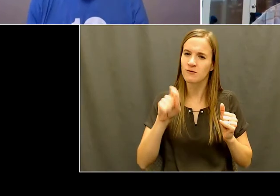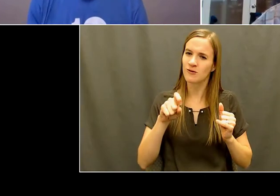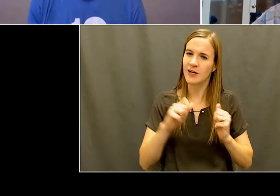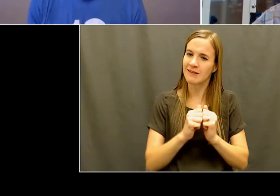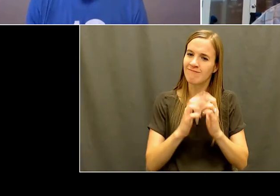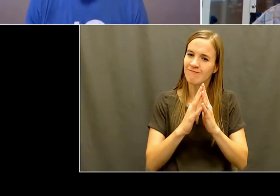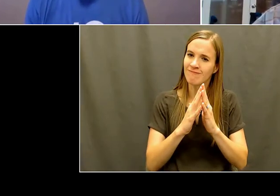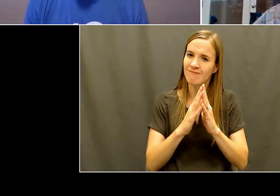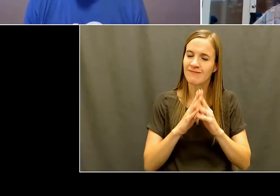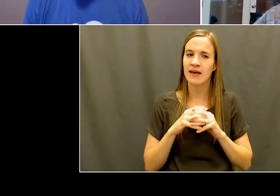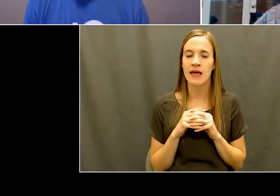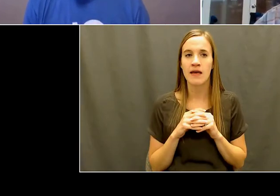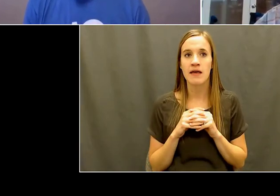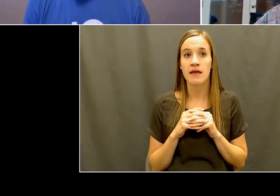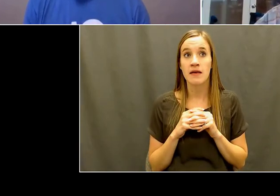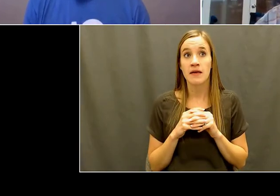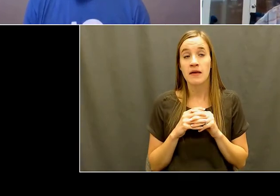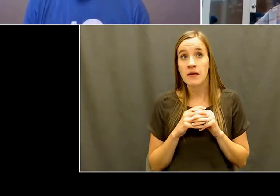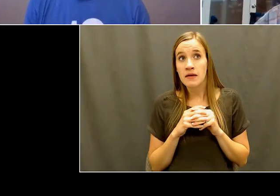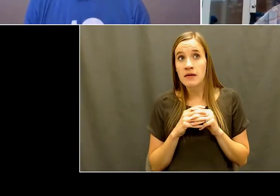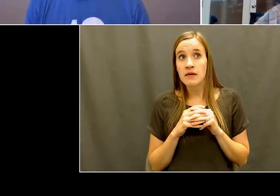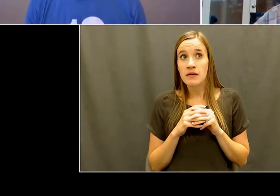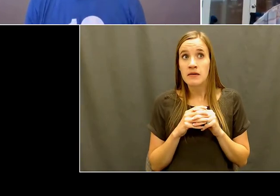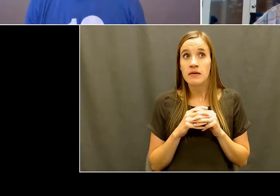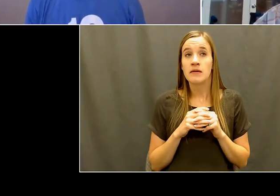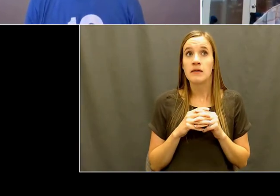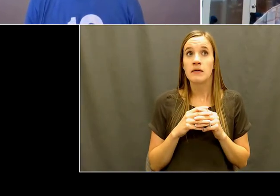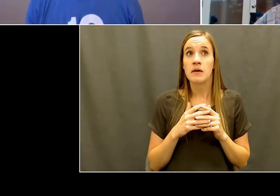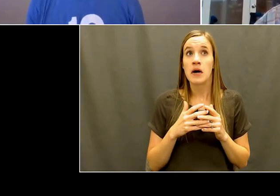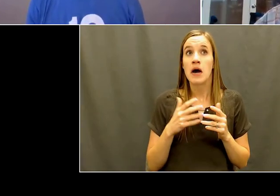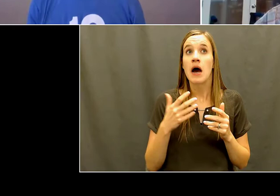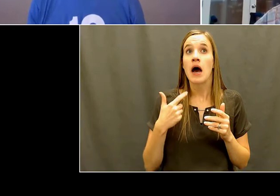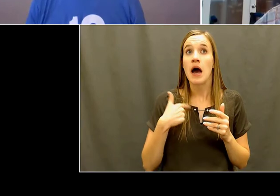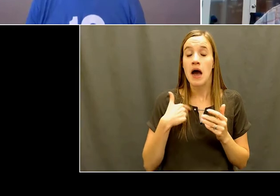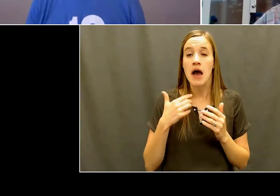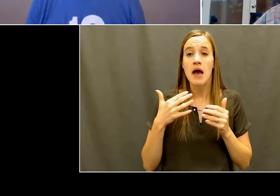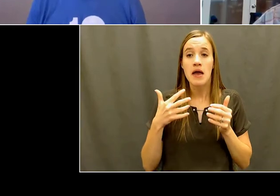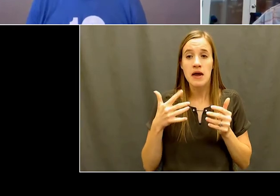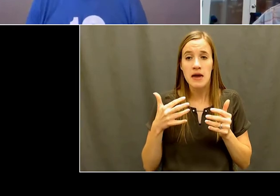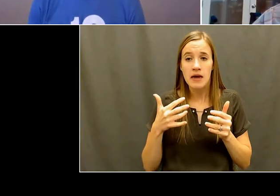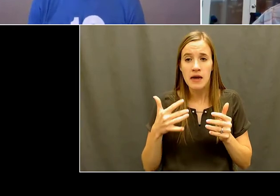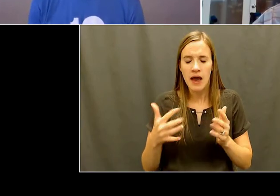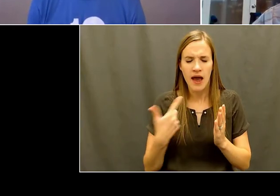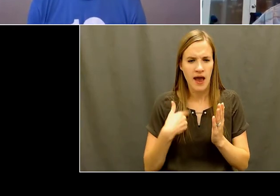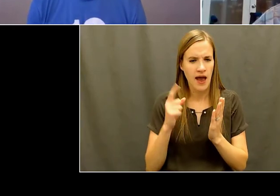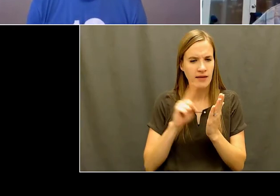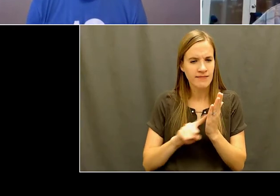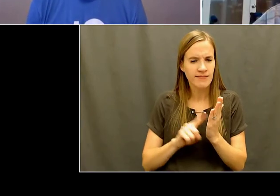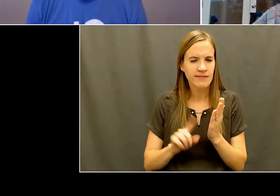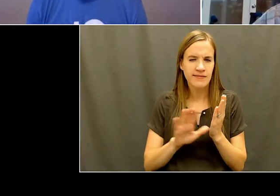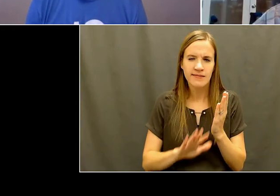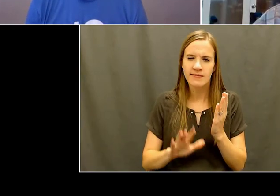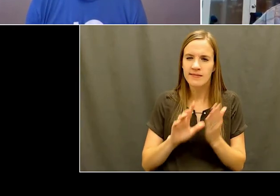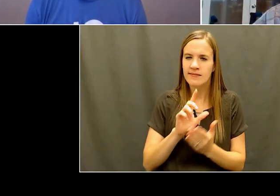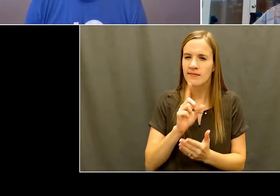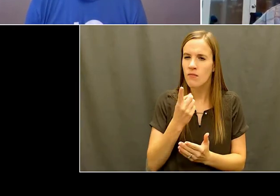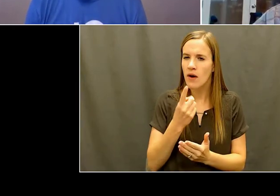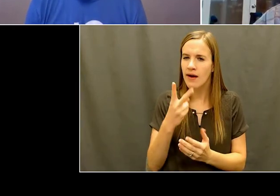basically a, I'm going to say, a year and a half to investigate that, who I, who was I going to collaborate